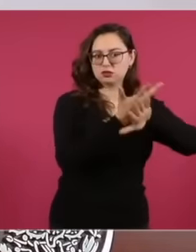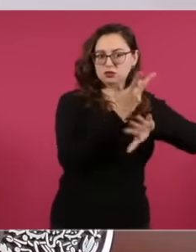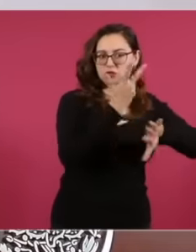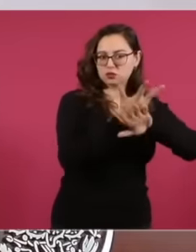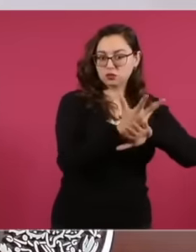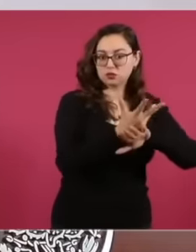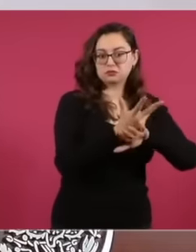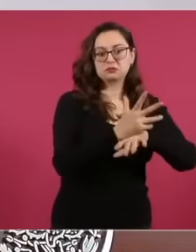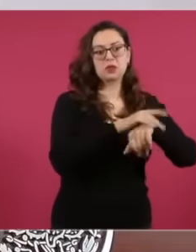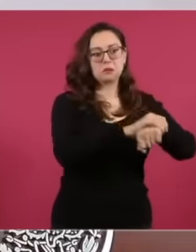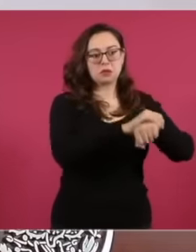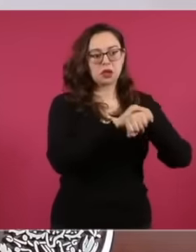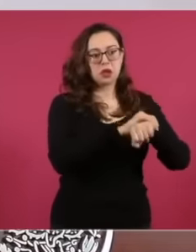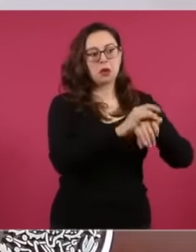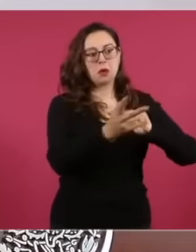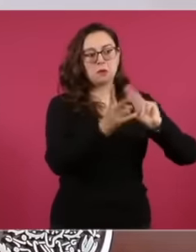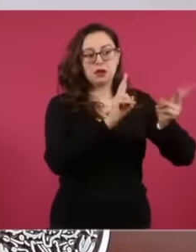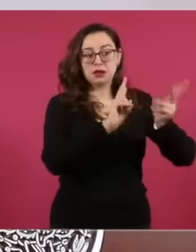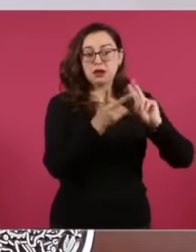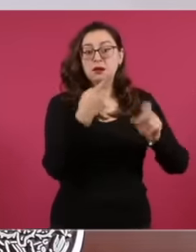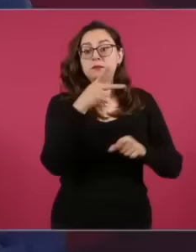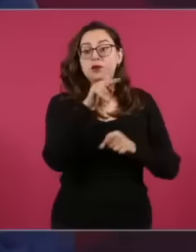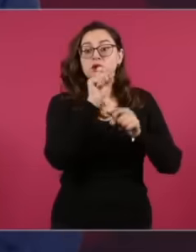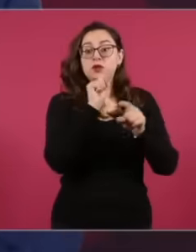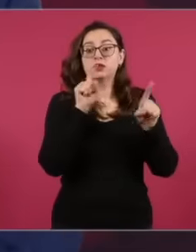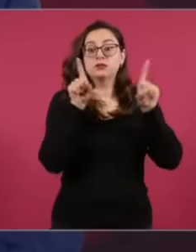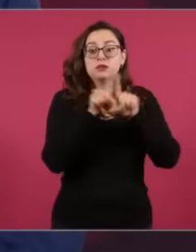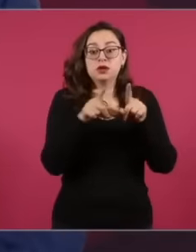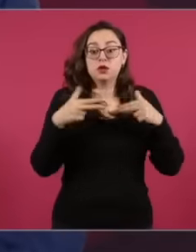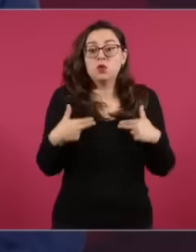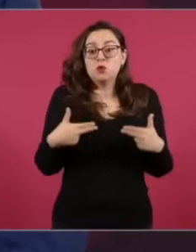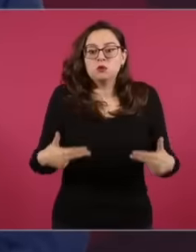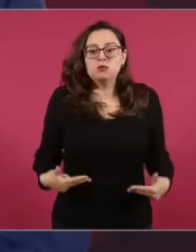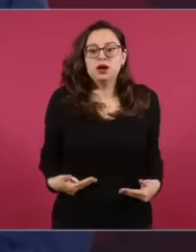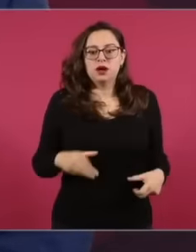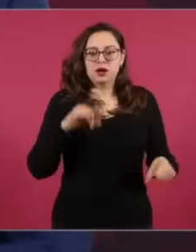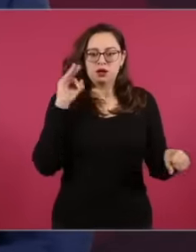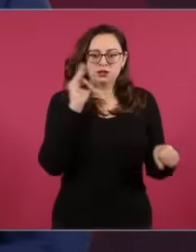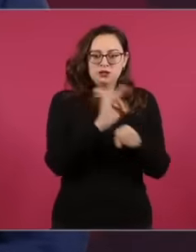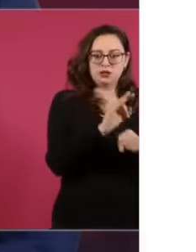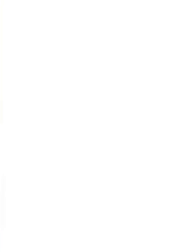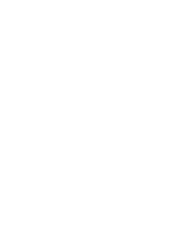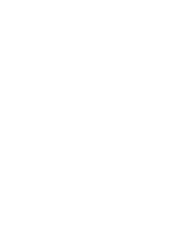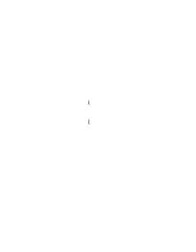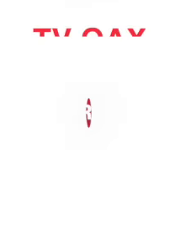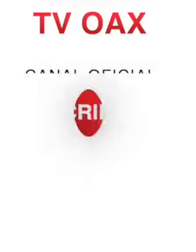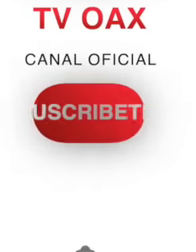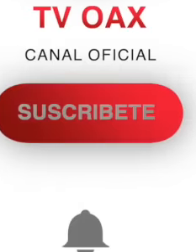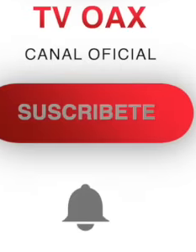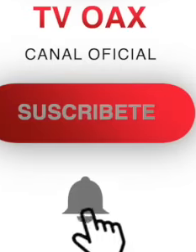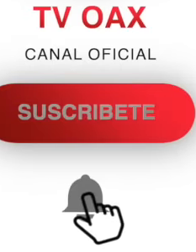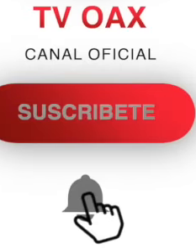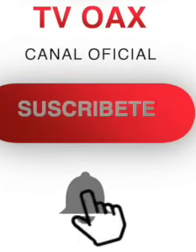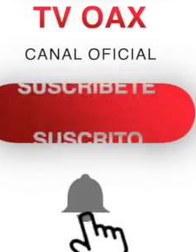have a serious problem. I could tell them, I could argue that this is the main problem